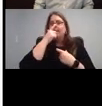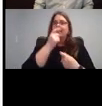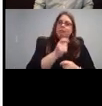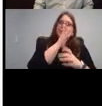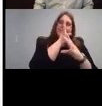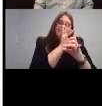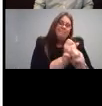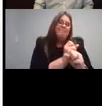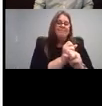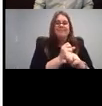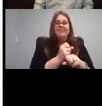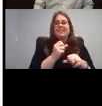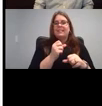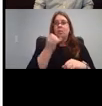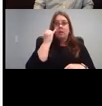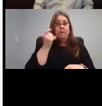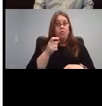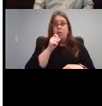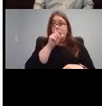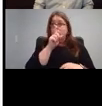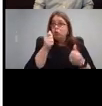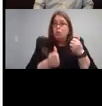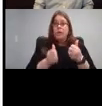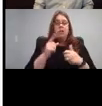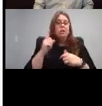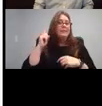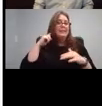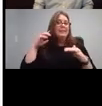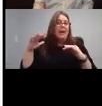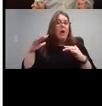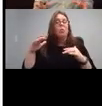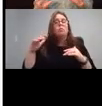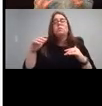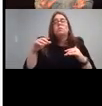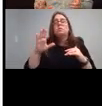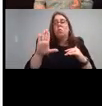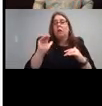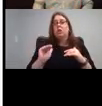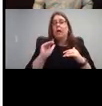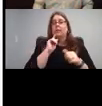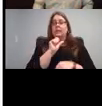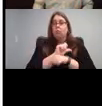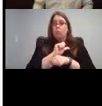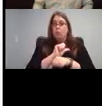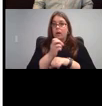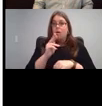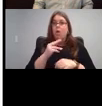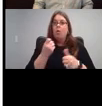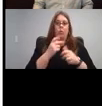sound your child is working on or exactly when you know which sounds or types of words would be good, good to practice, talk